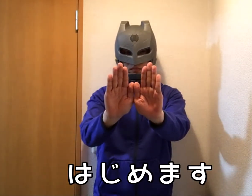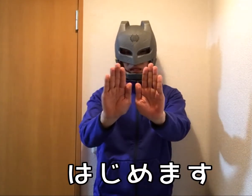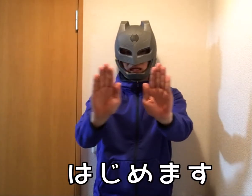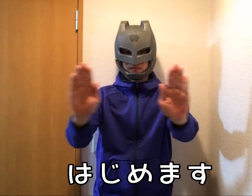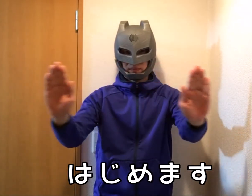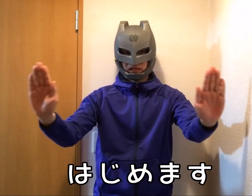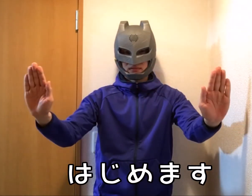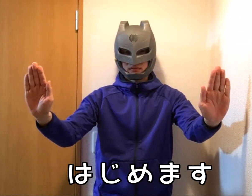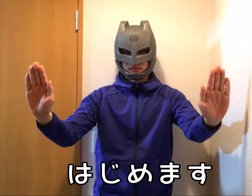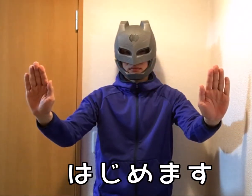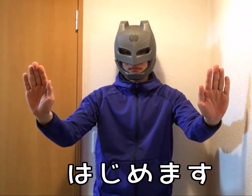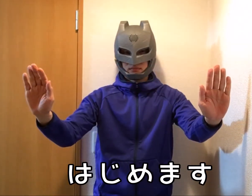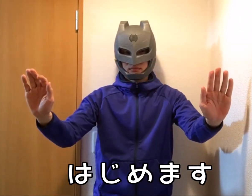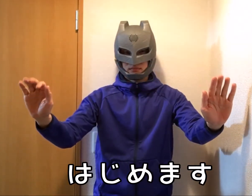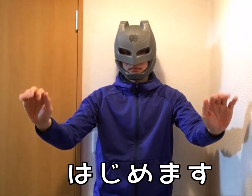Let's start